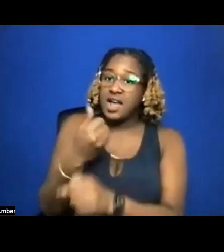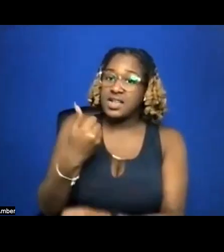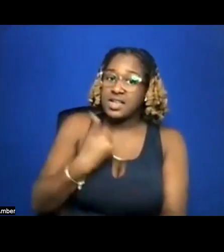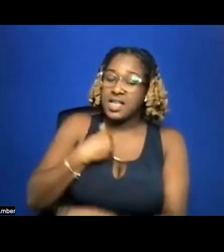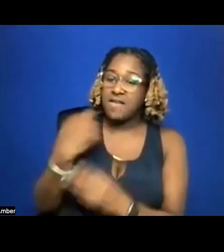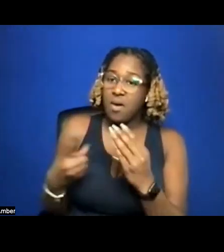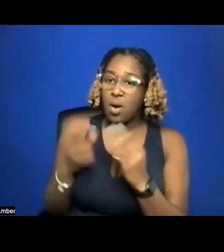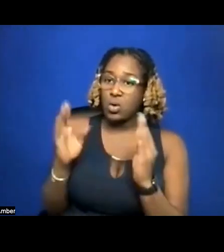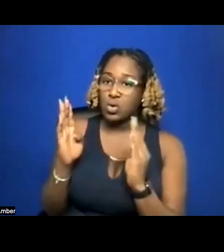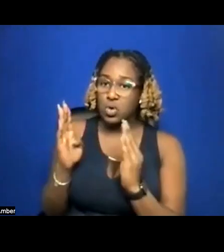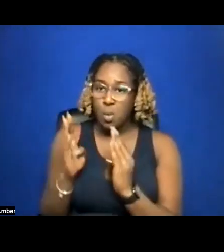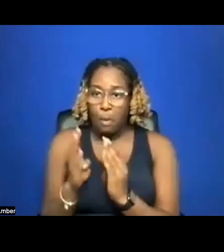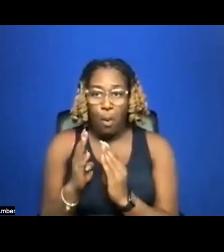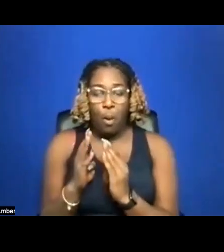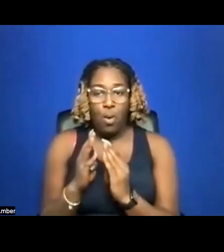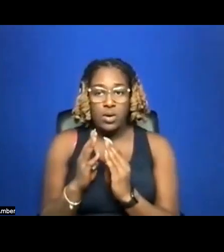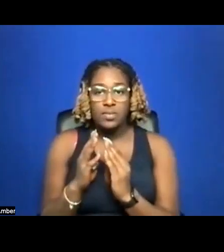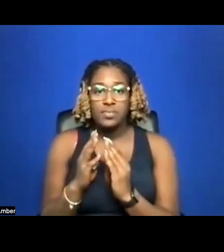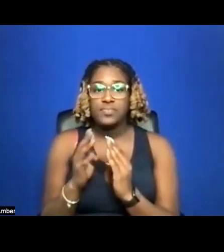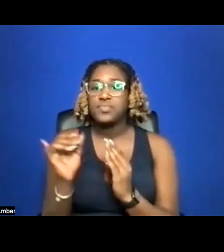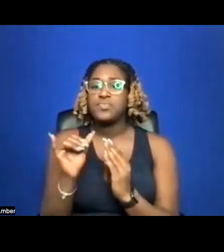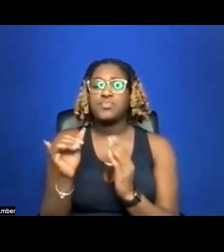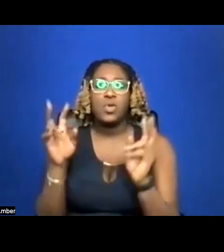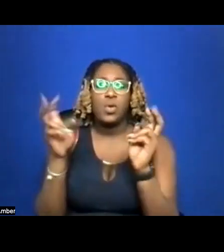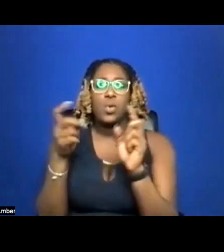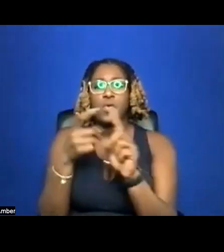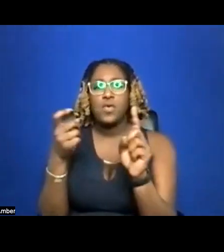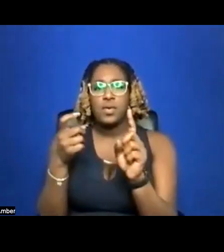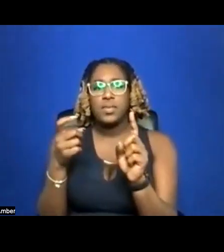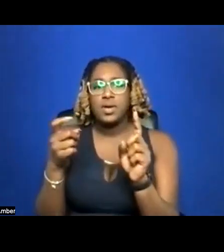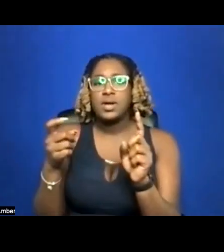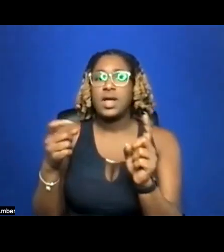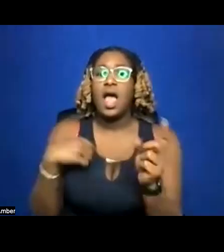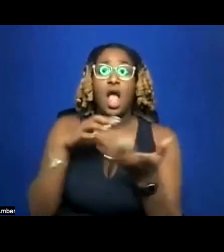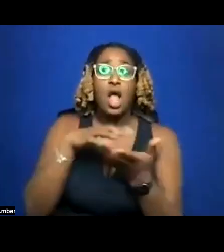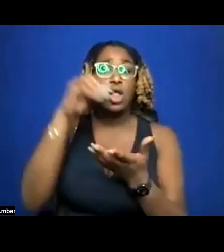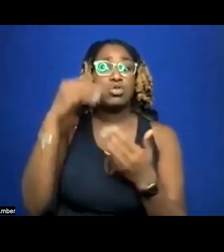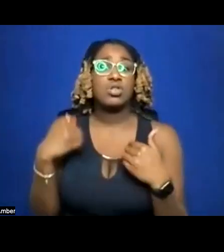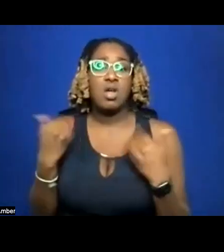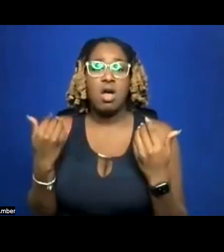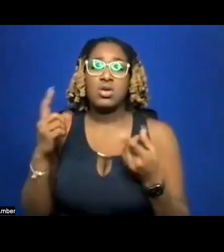and there's a quote from torrin a. greathouse, here: “I learned young to be the smallest target.”